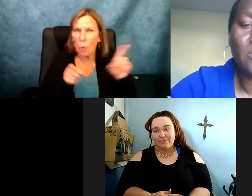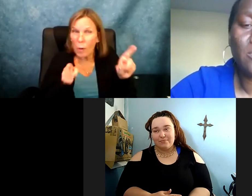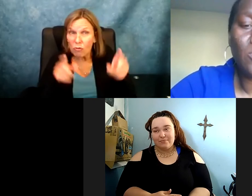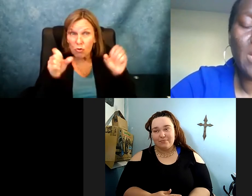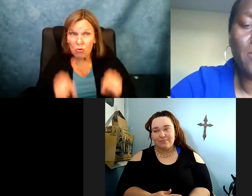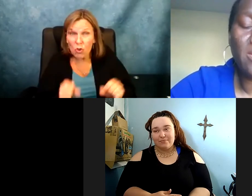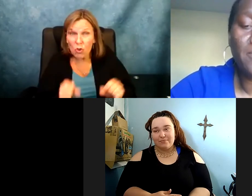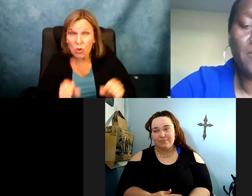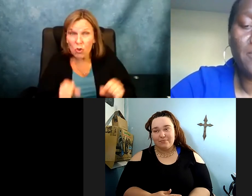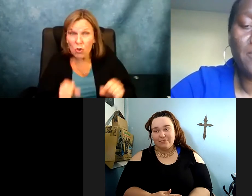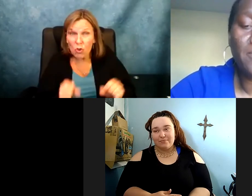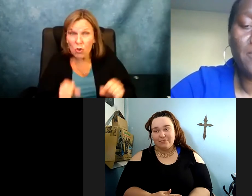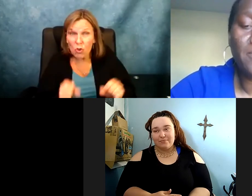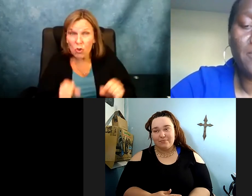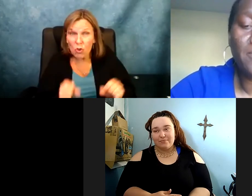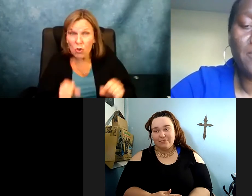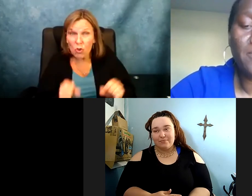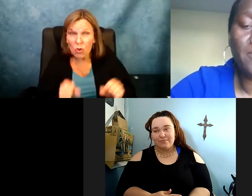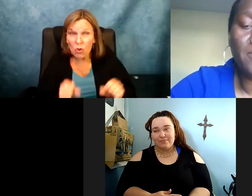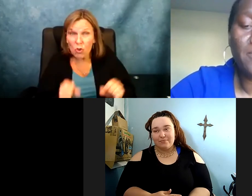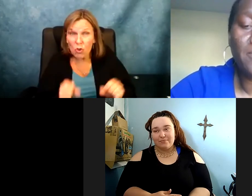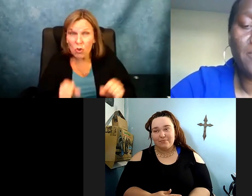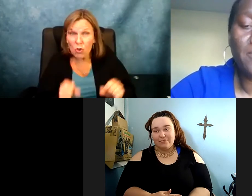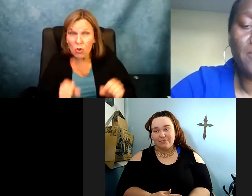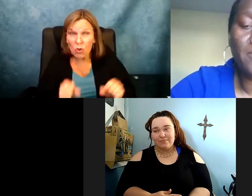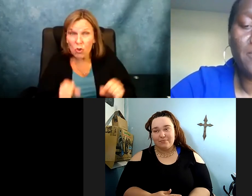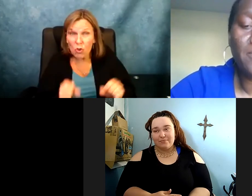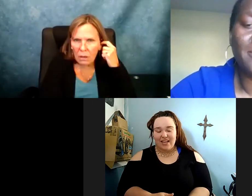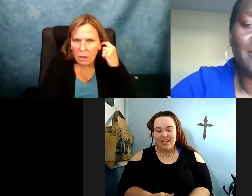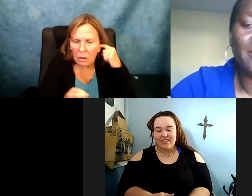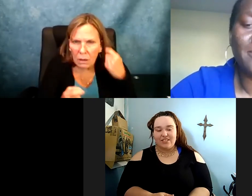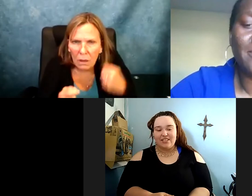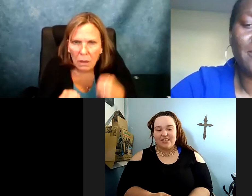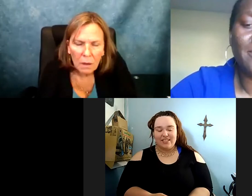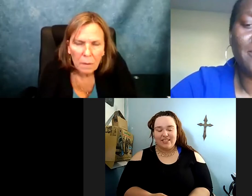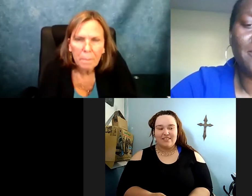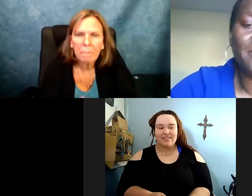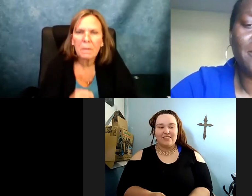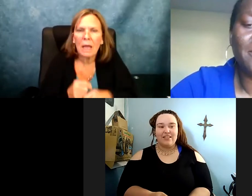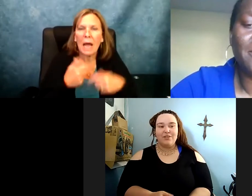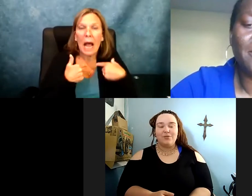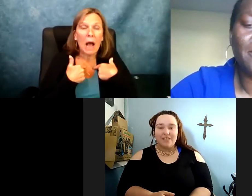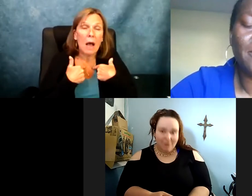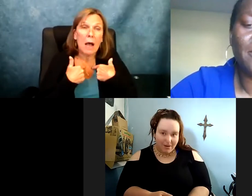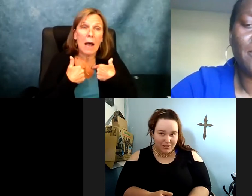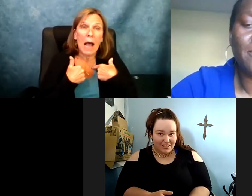you most likely to see changed in our personal experience or journey?